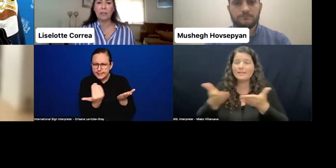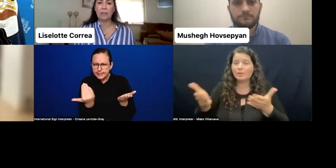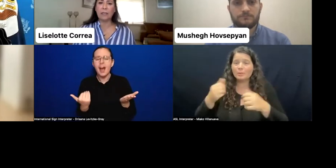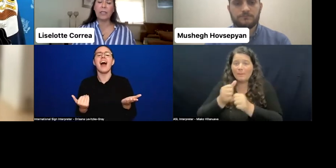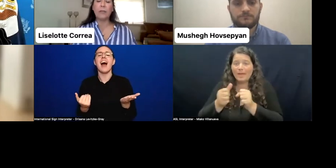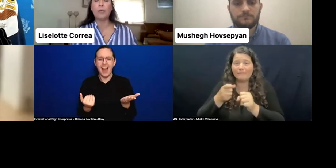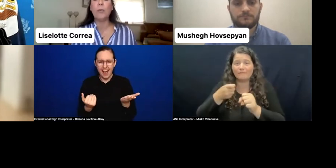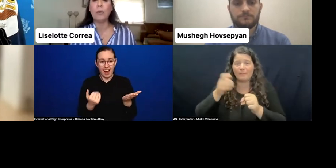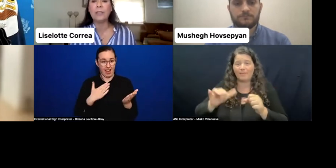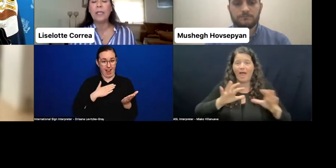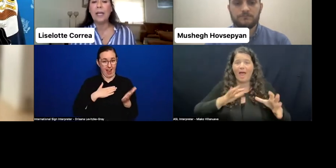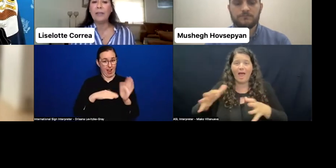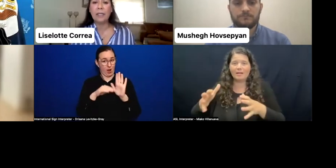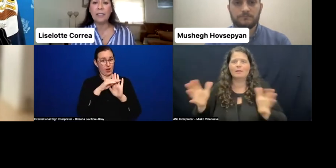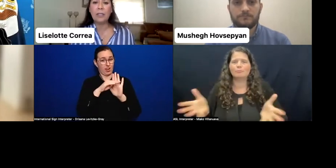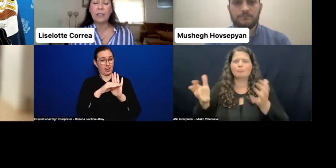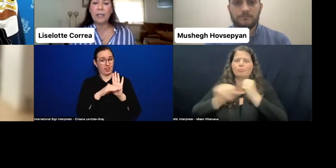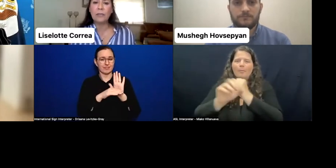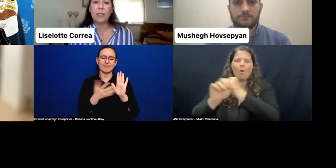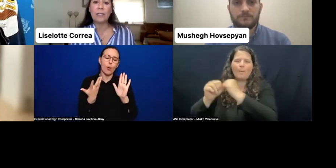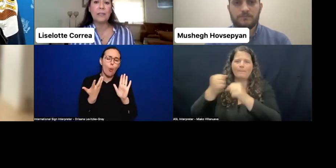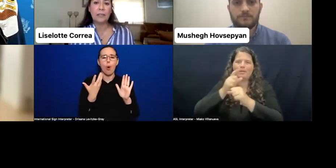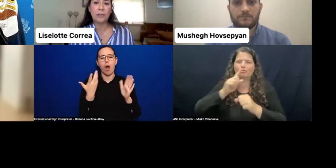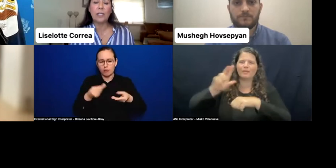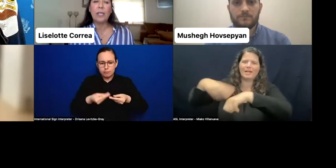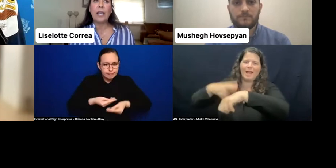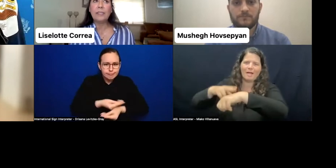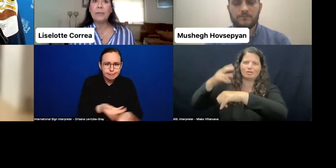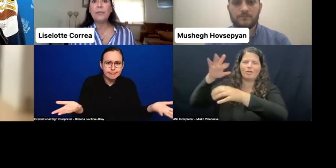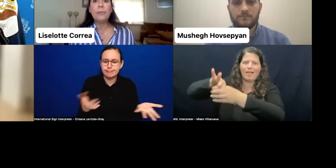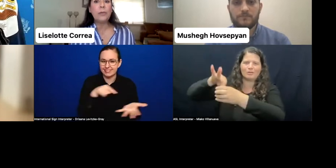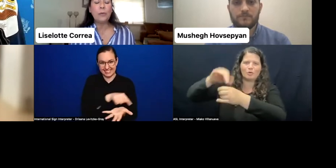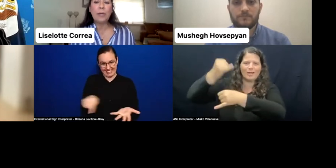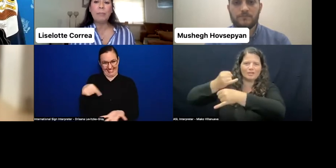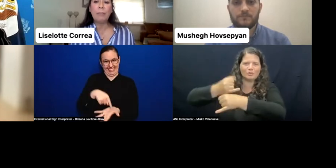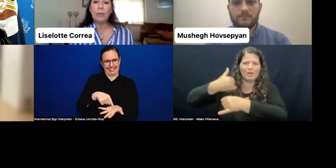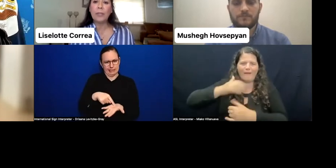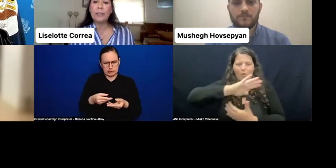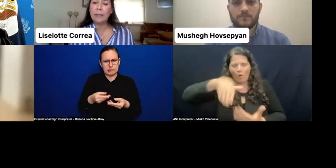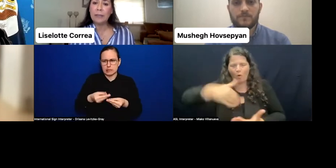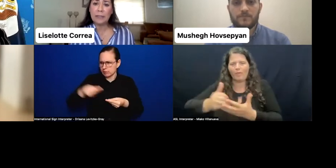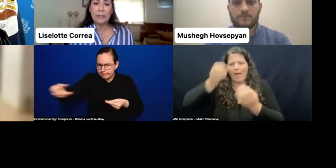and they are promoted at the National Electoral Institute, has been reviewed by people with disabilities